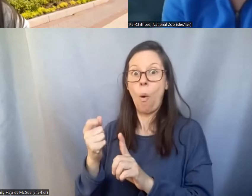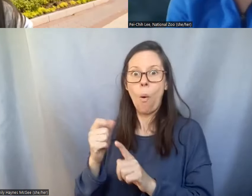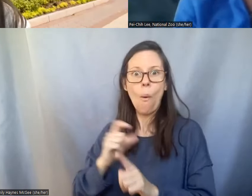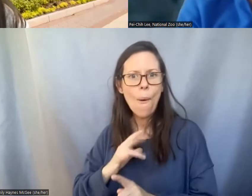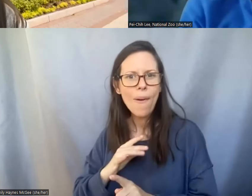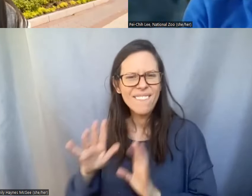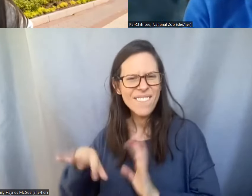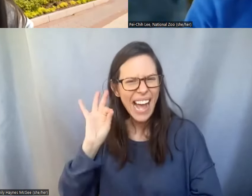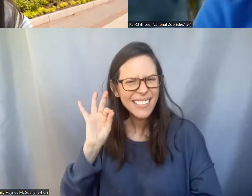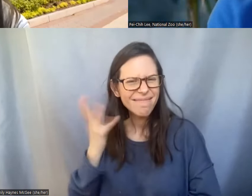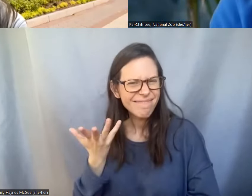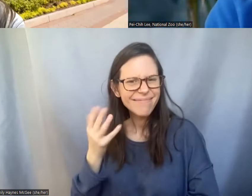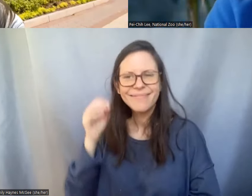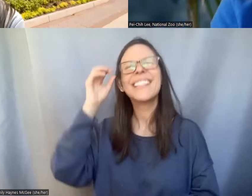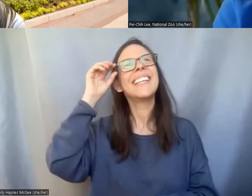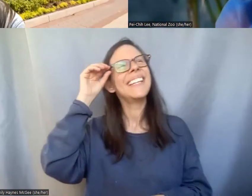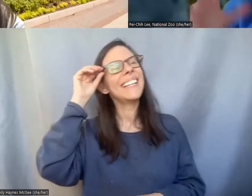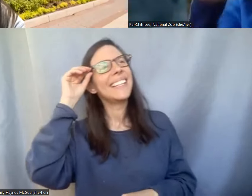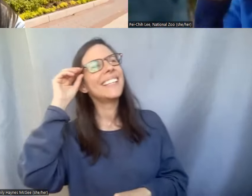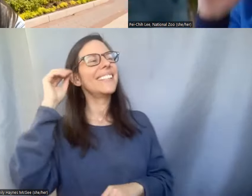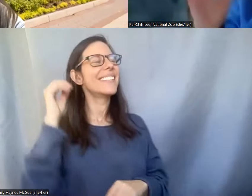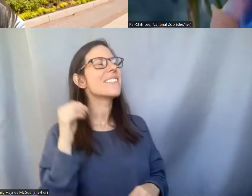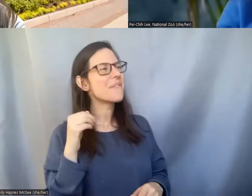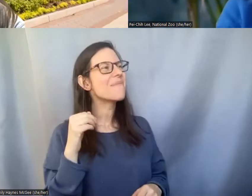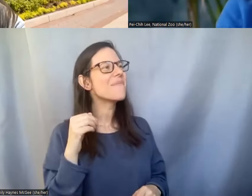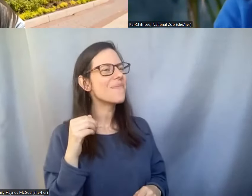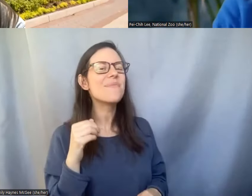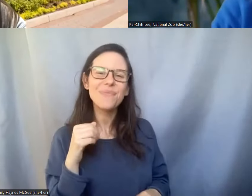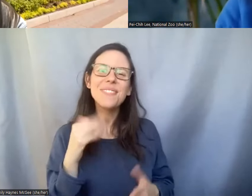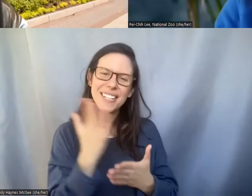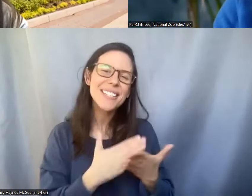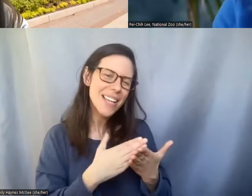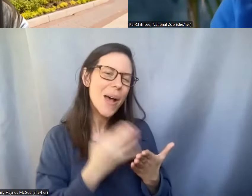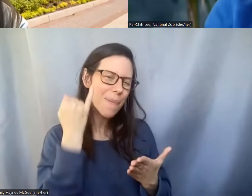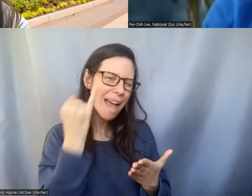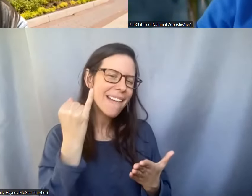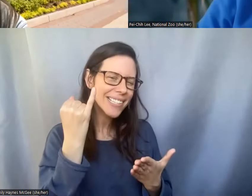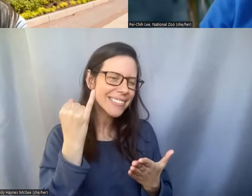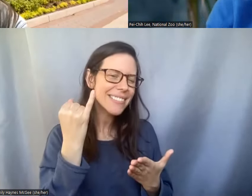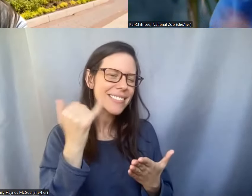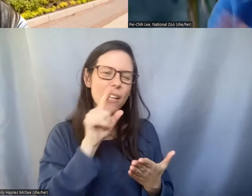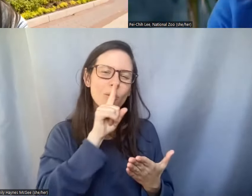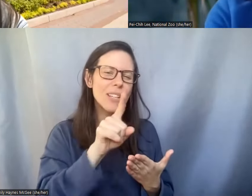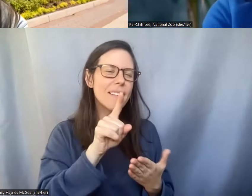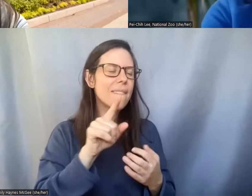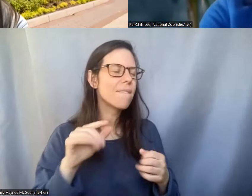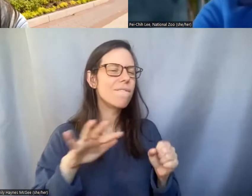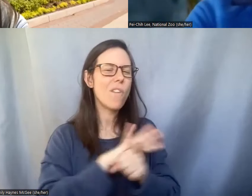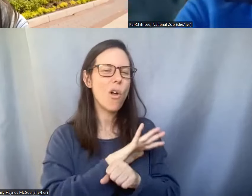Pei-Chih: Well we do have some ideas that we haven't really realized it yet but maybe one day um